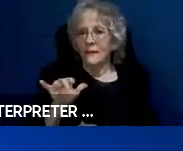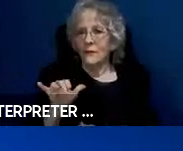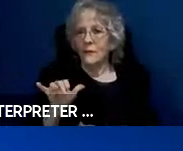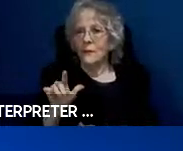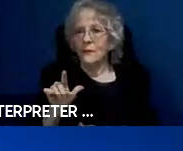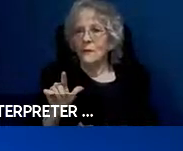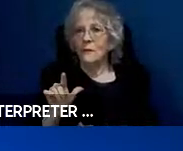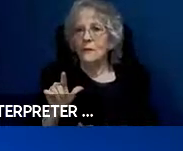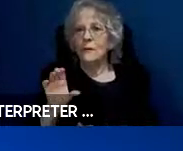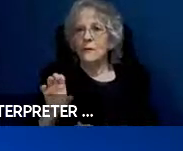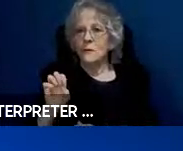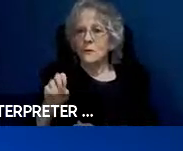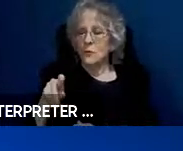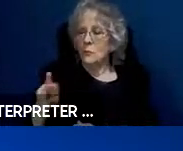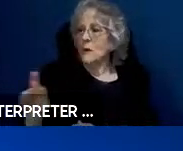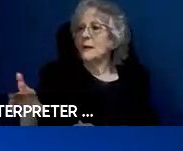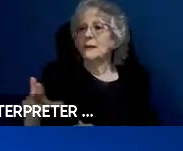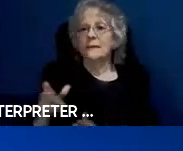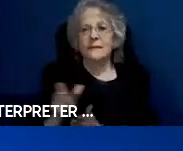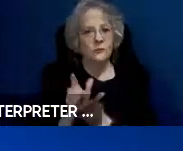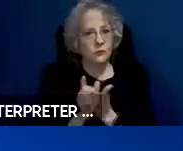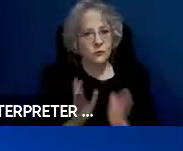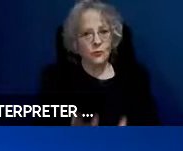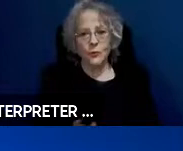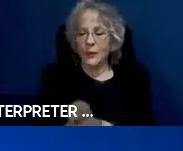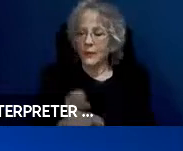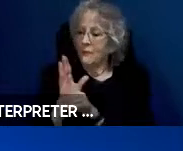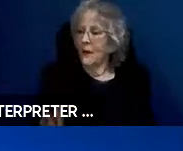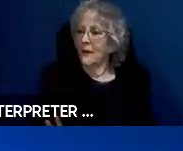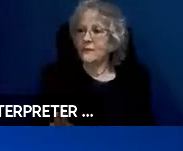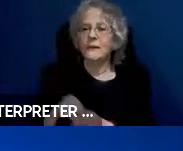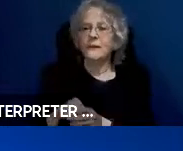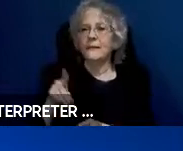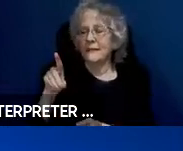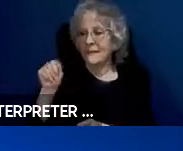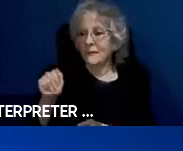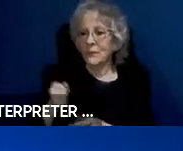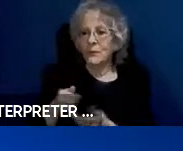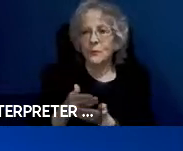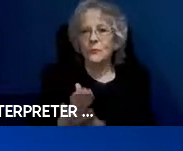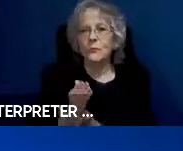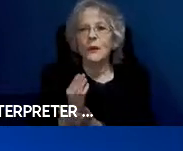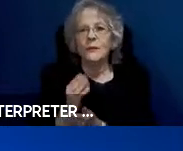Cooper is an attorney advisor in the Disability Rights Office of the Federal Communications